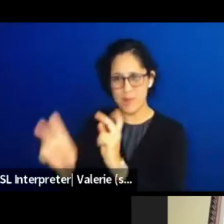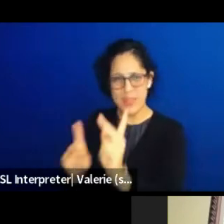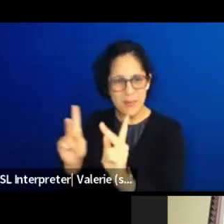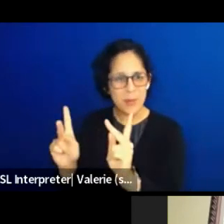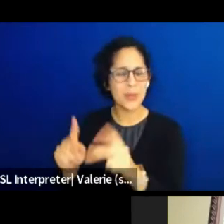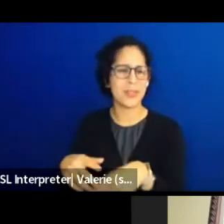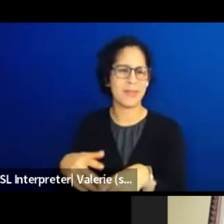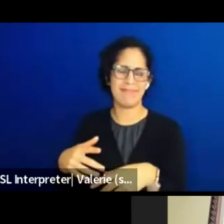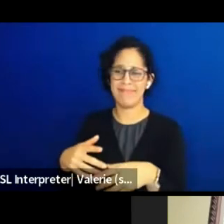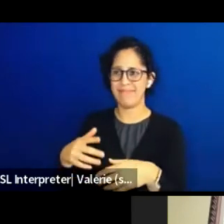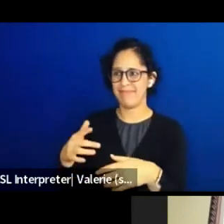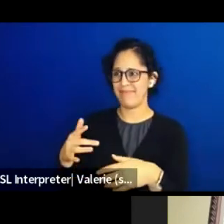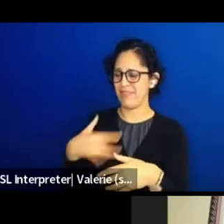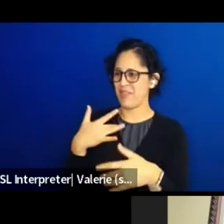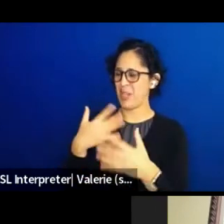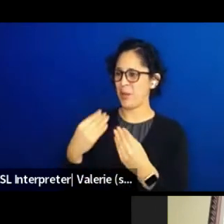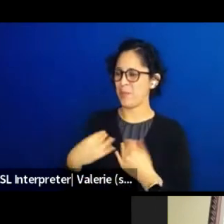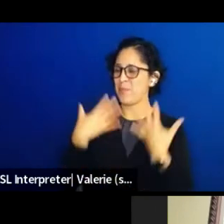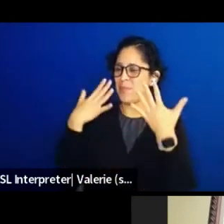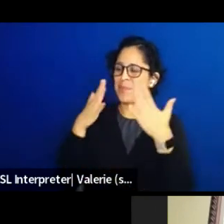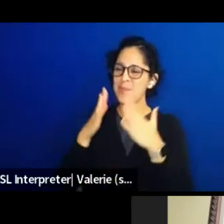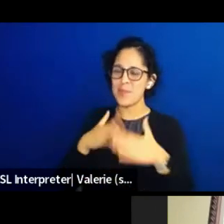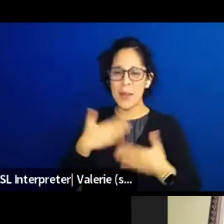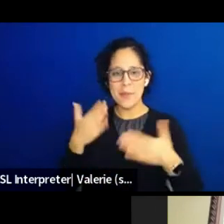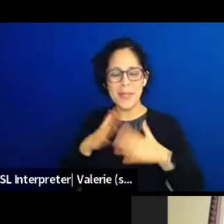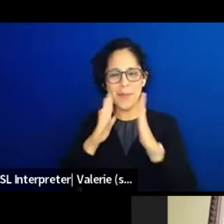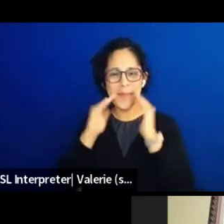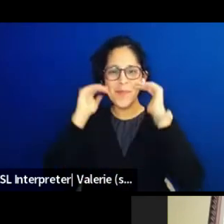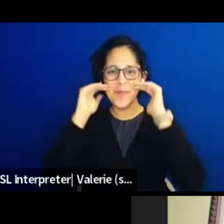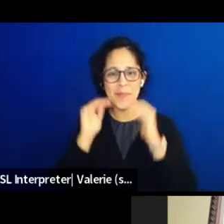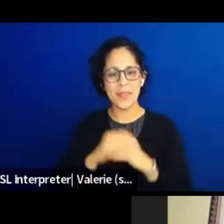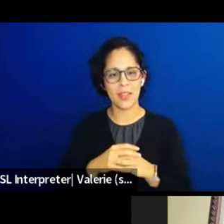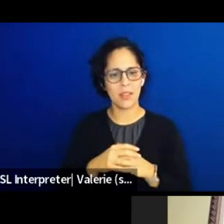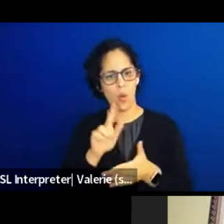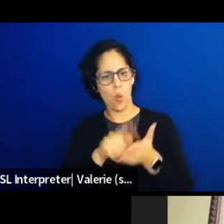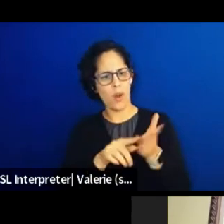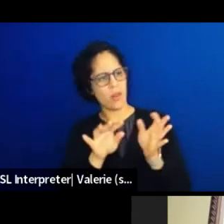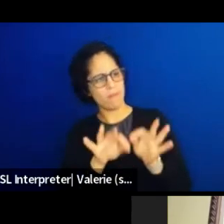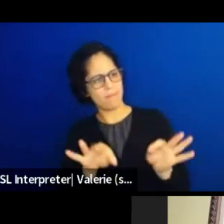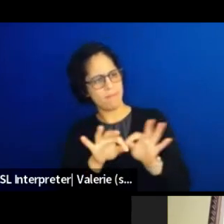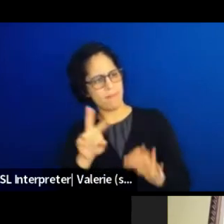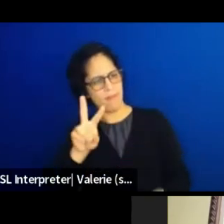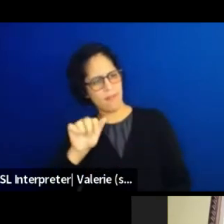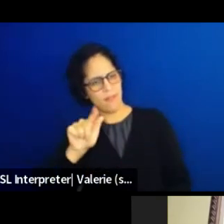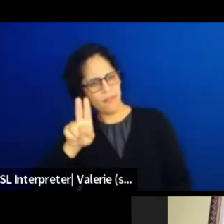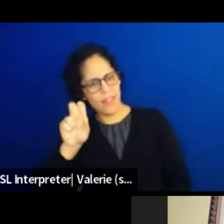What are the values, the communities, the projects, and the practices that we're cultivating.